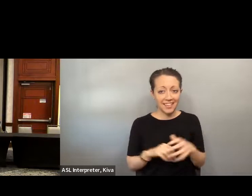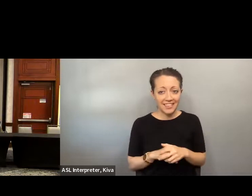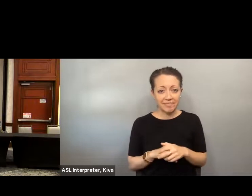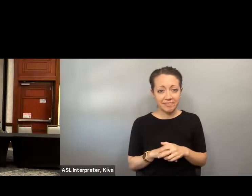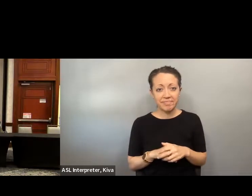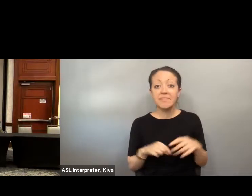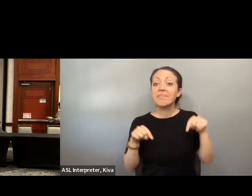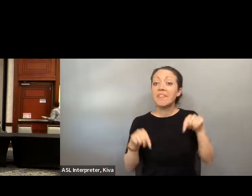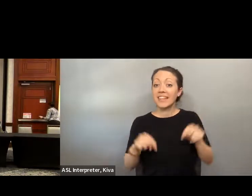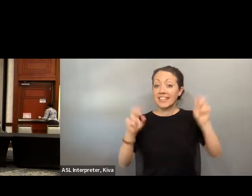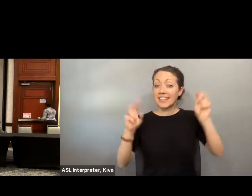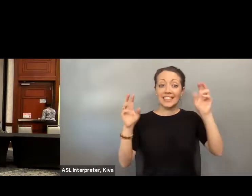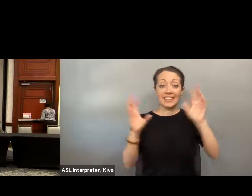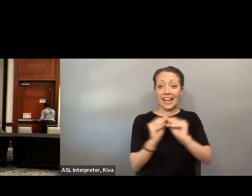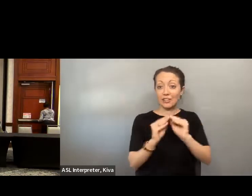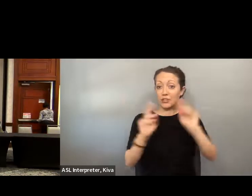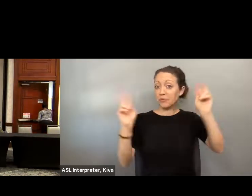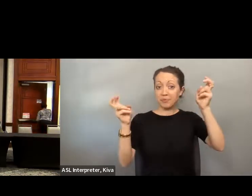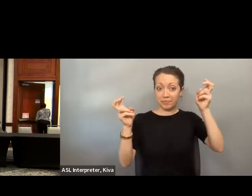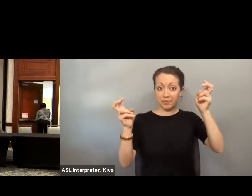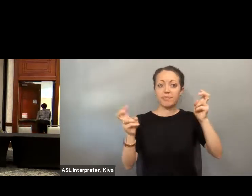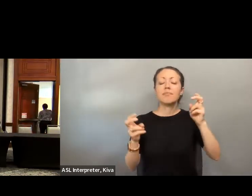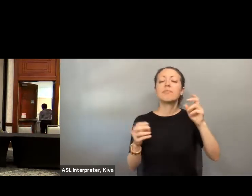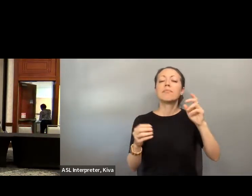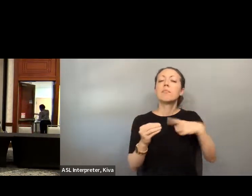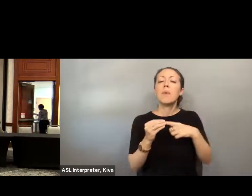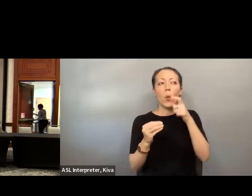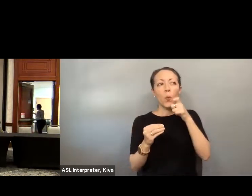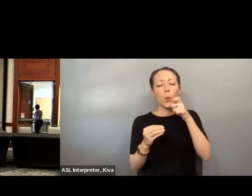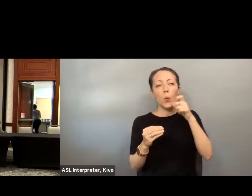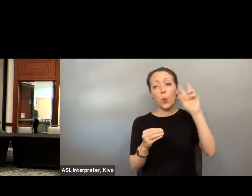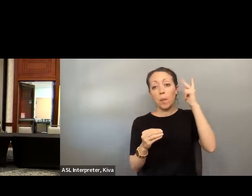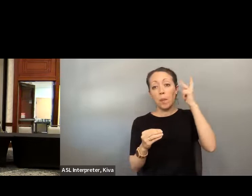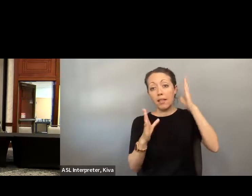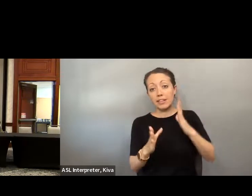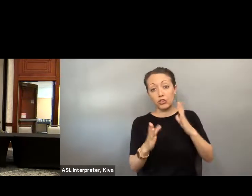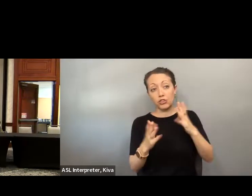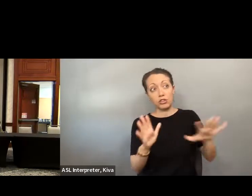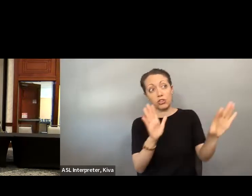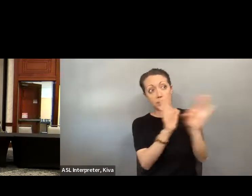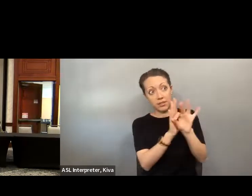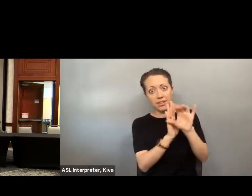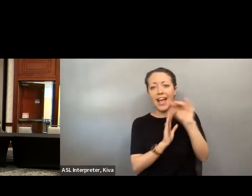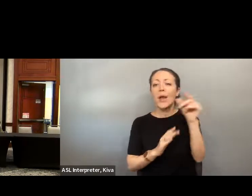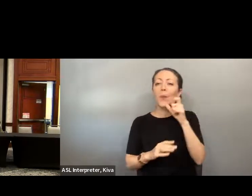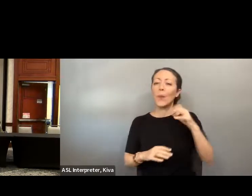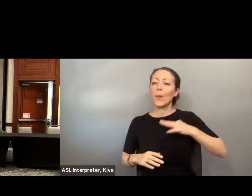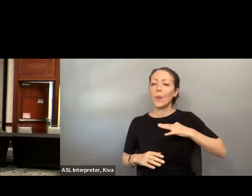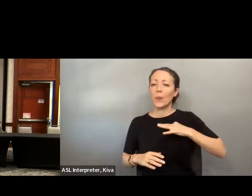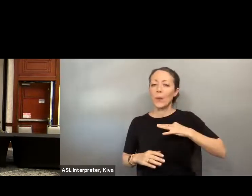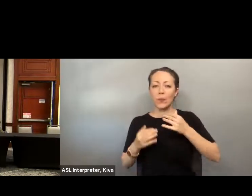wearing a pink and black polka dot shirt and it's a pleasure and honor to be your moderator for this section. This